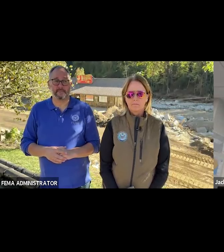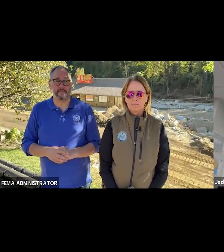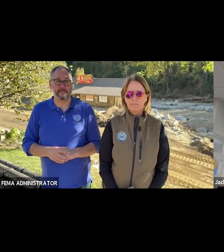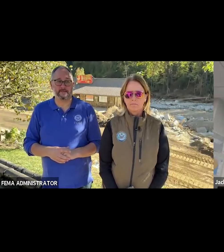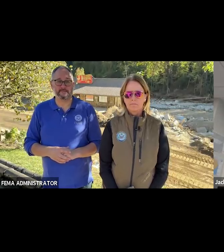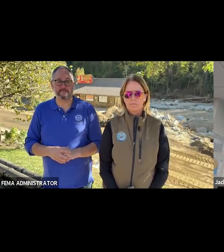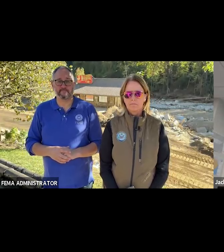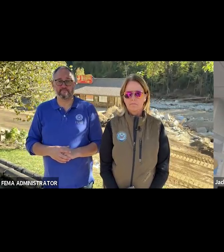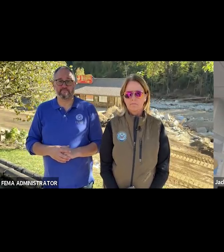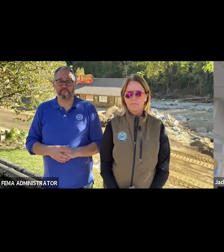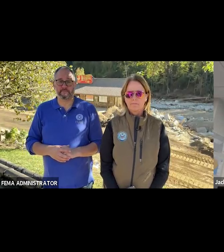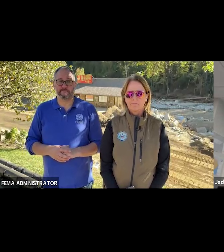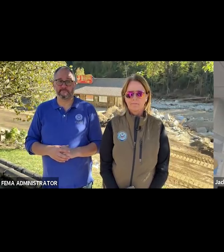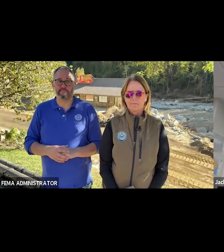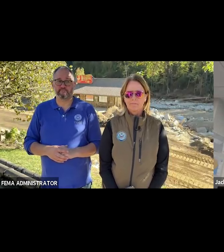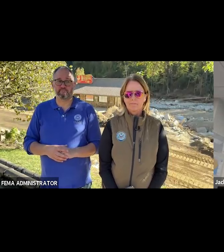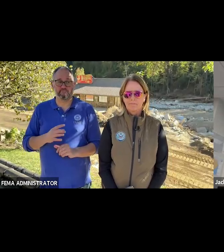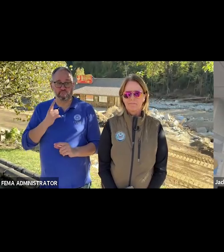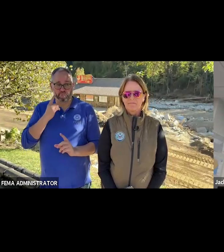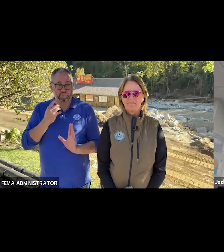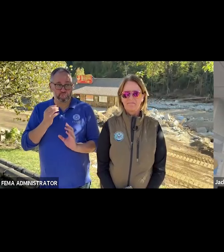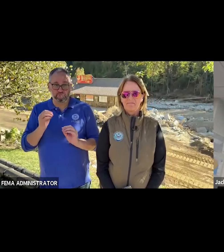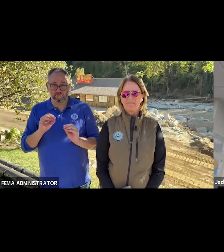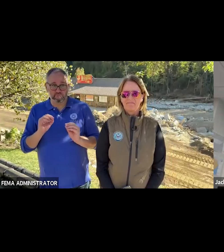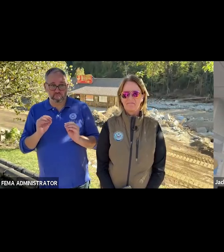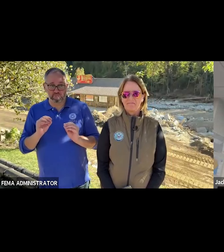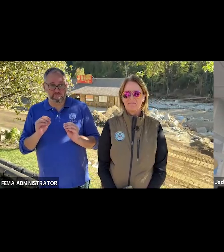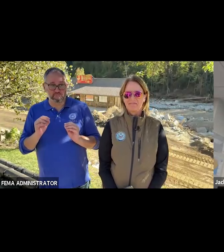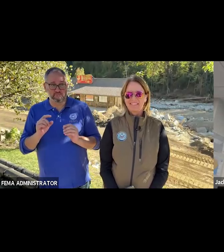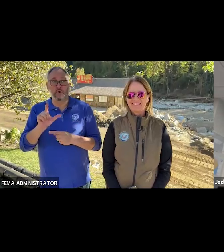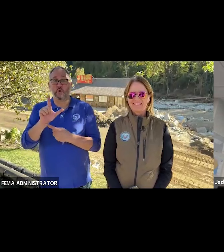It's okay if there are no questions. Luke, do you have any questions? I knew you were going to ask a question, Luke.